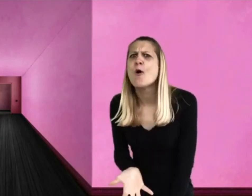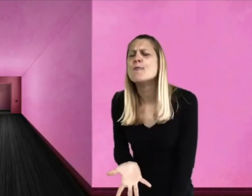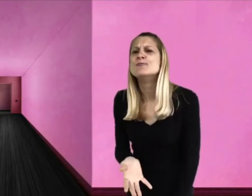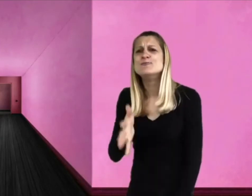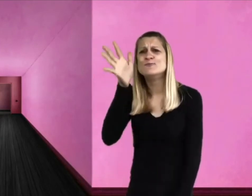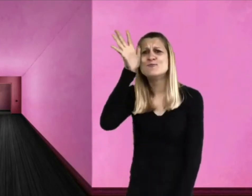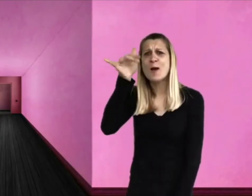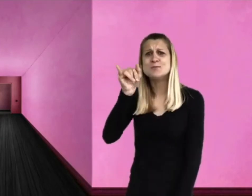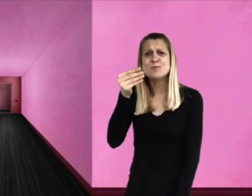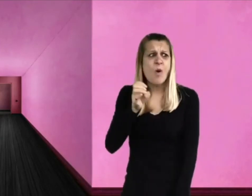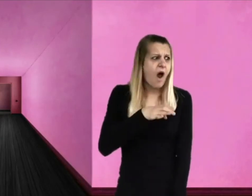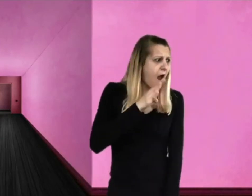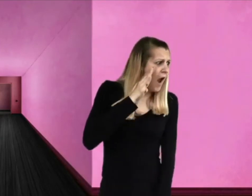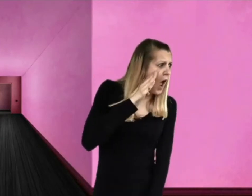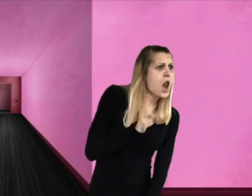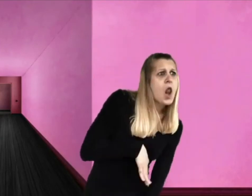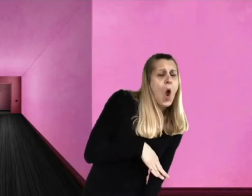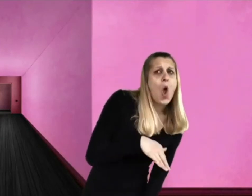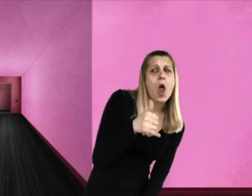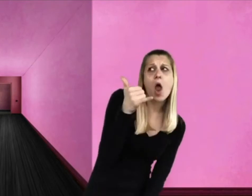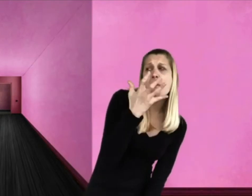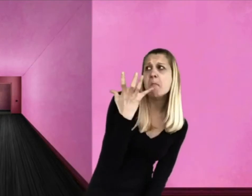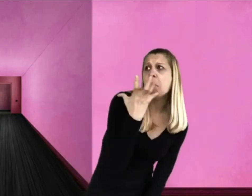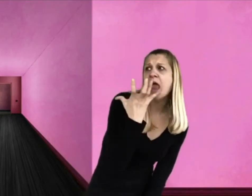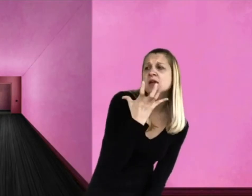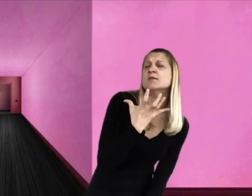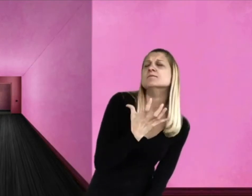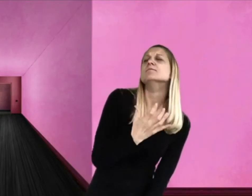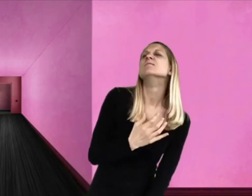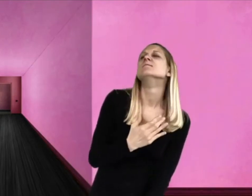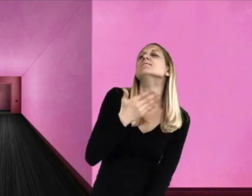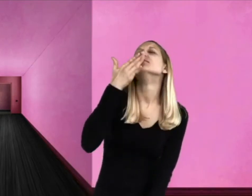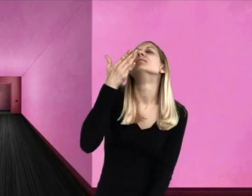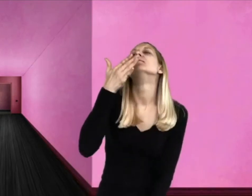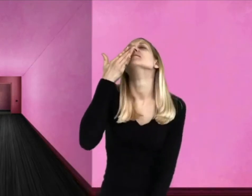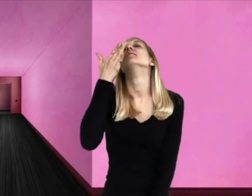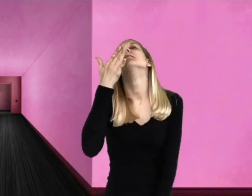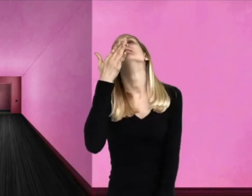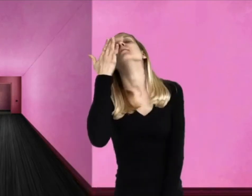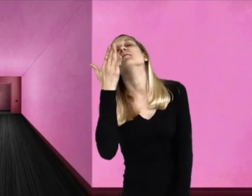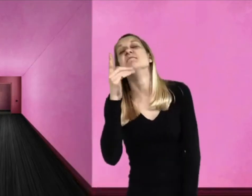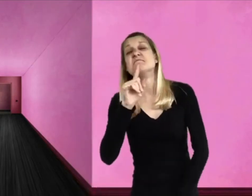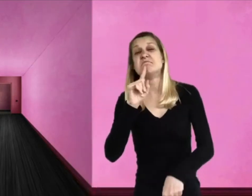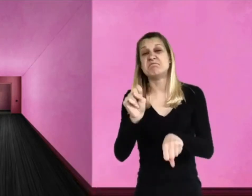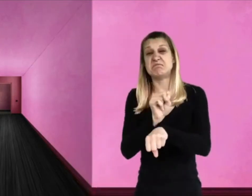"I know! And what a marvelous smell!" answered Grandpa Joe, taking a long deep sniff.